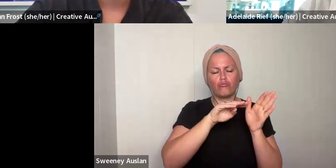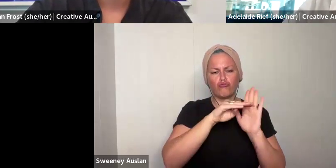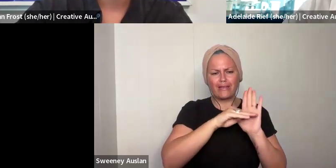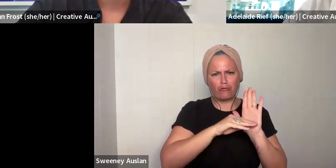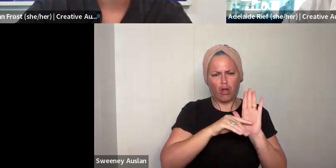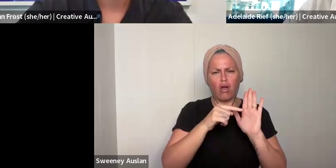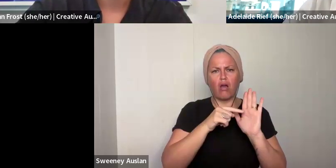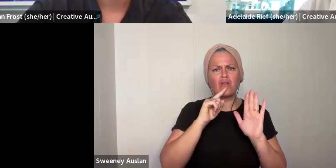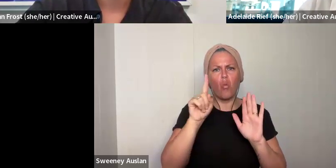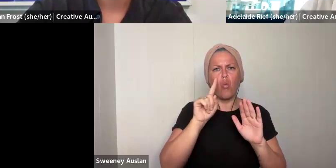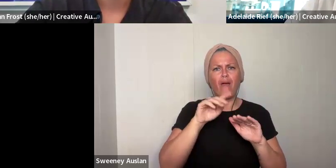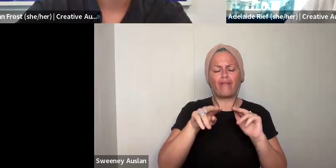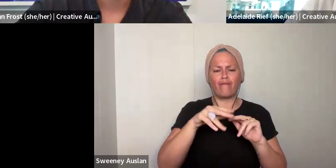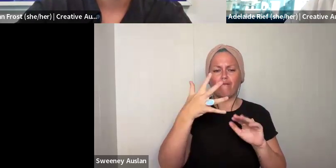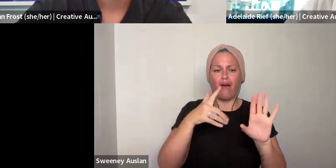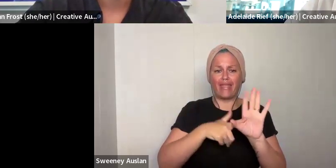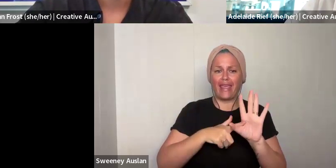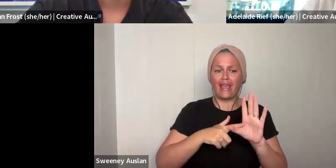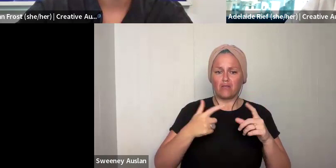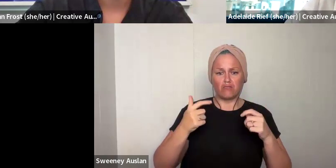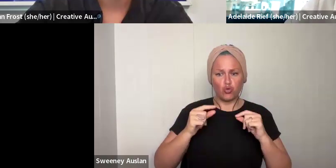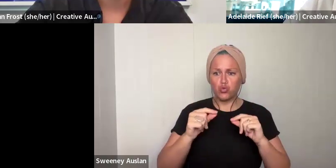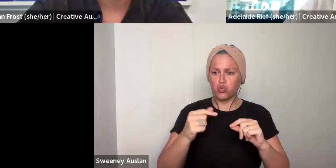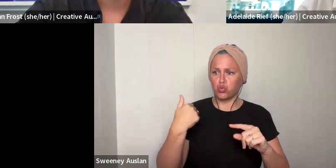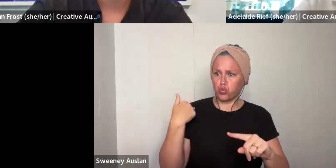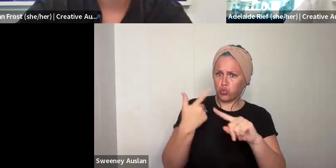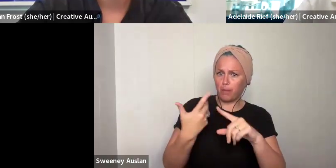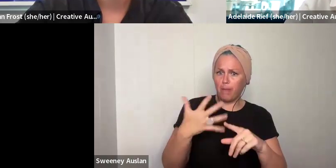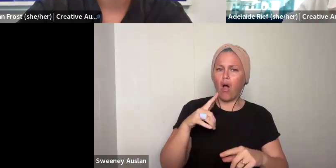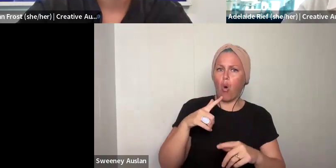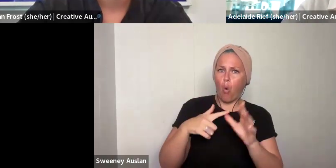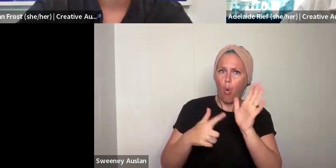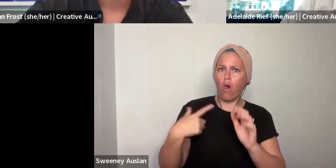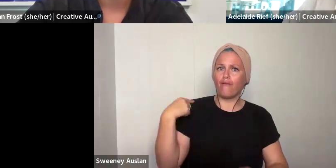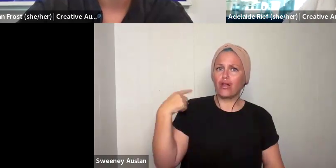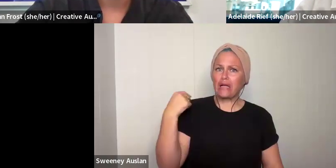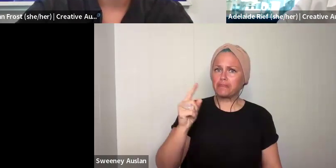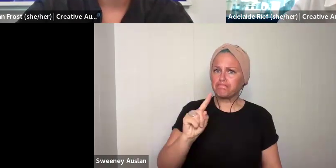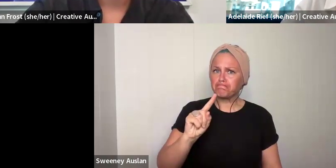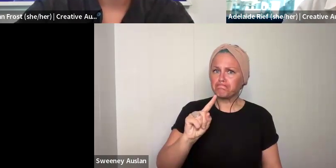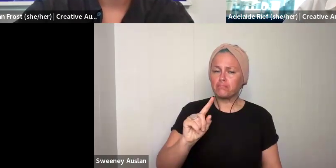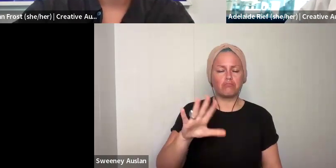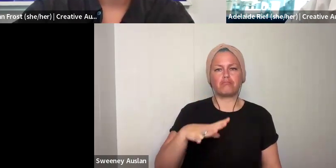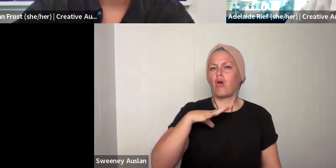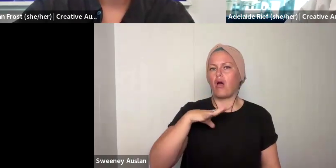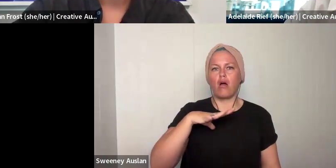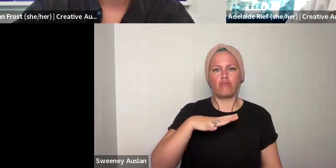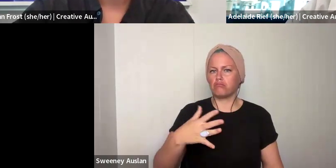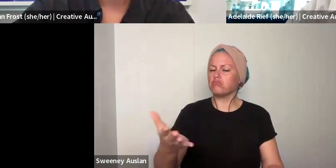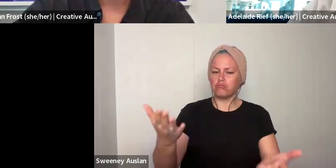I have had a question from someone going back to the eligibility criteria. It said, what about if the five years of practice is all volunteer base?